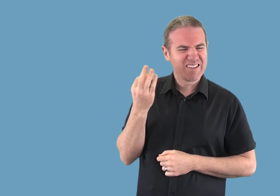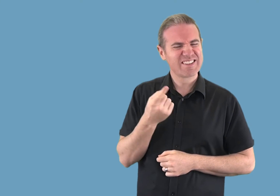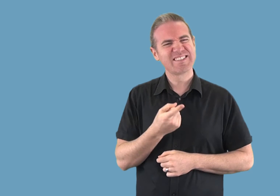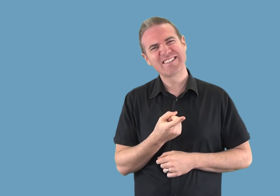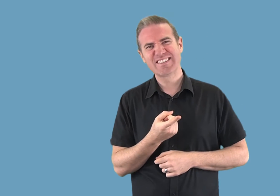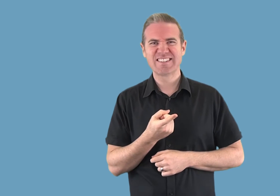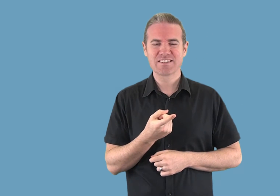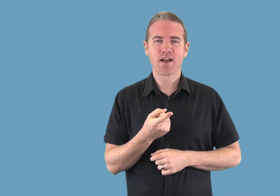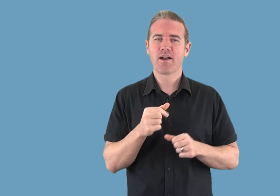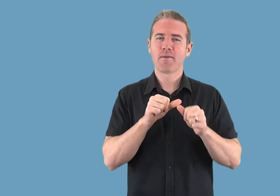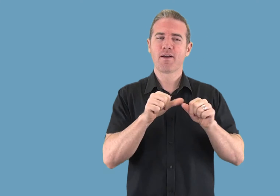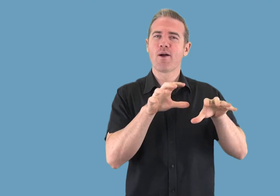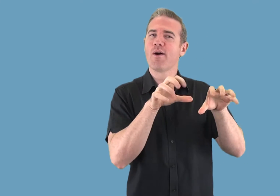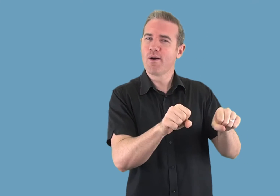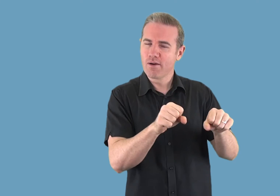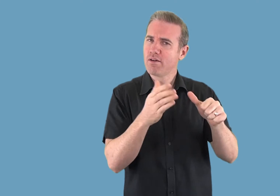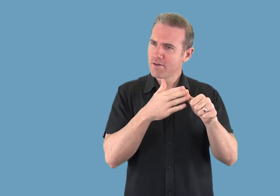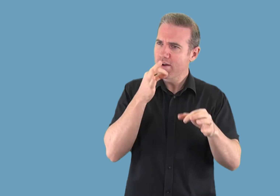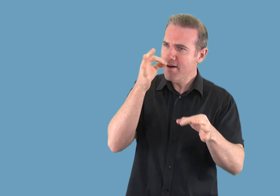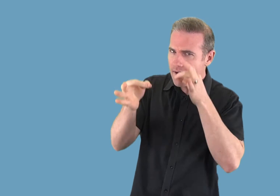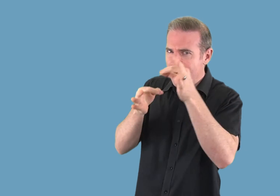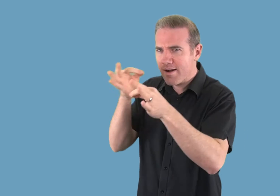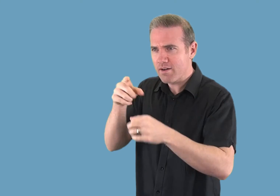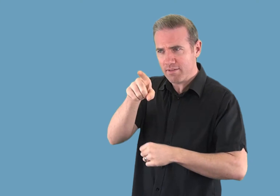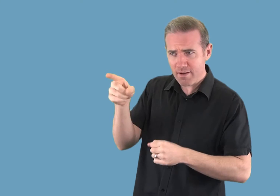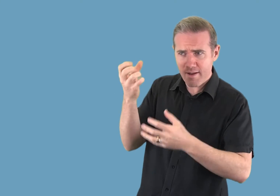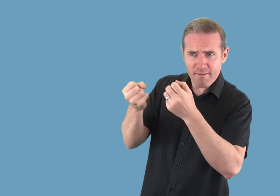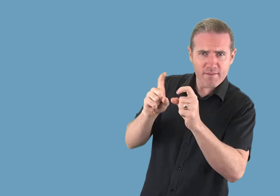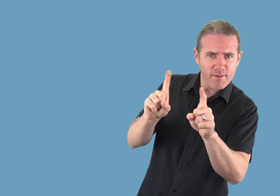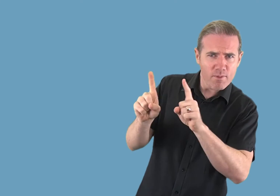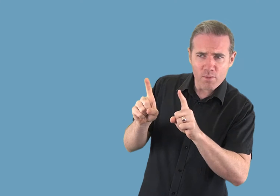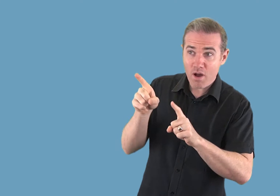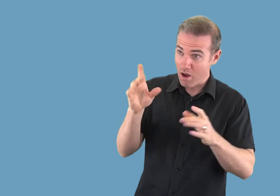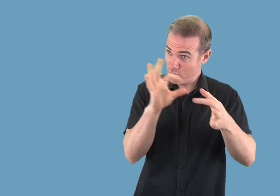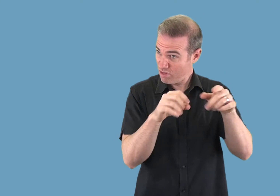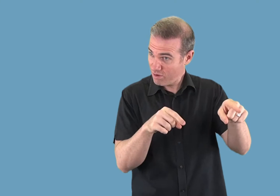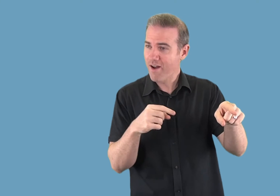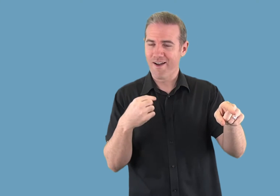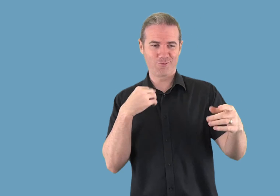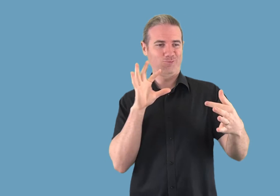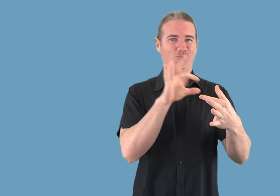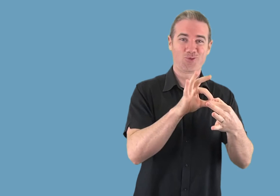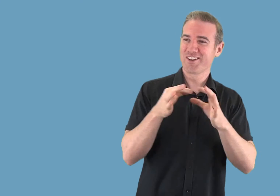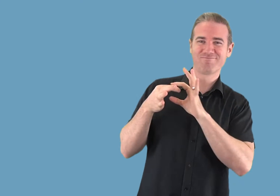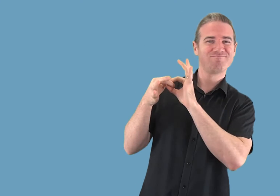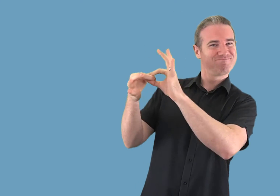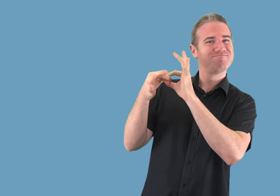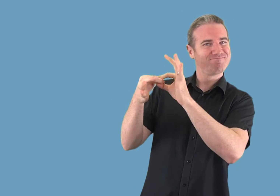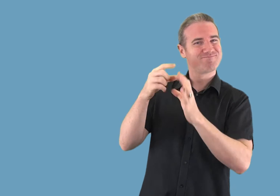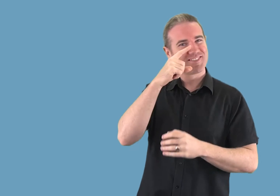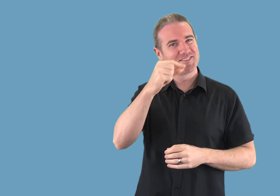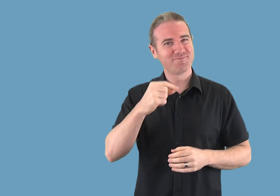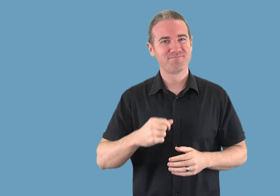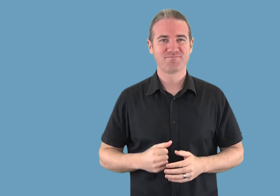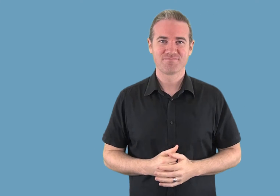platforms they use before you sign up.